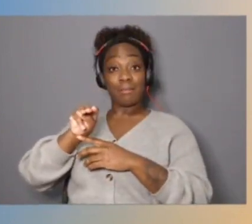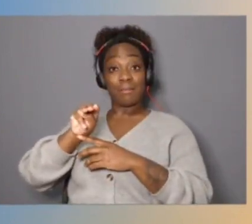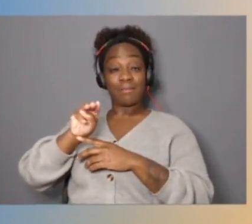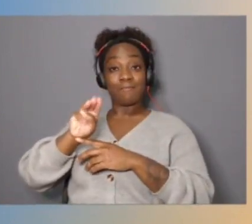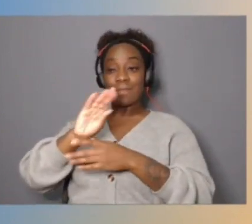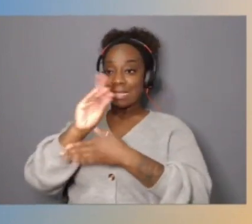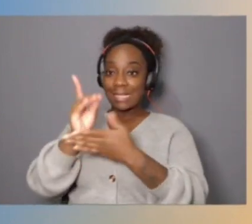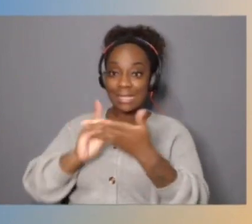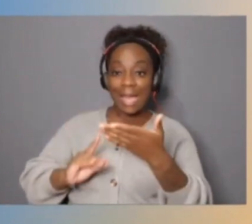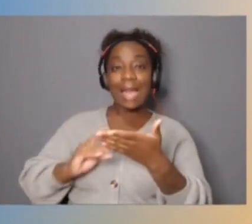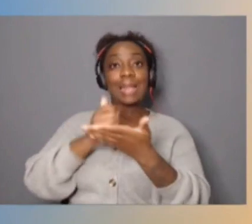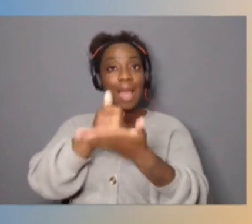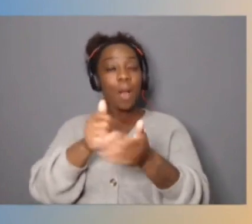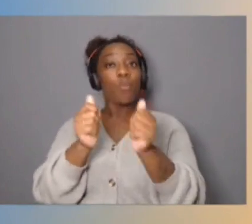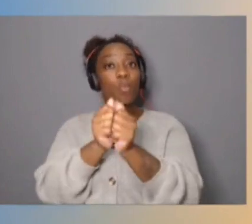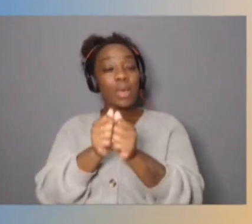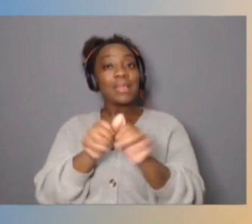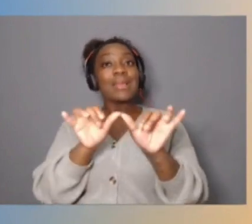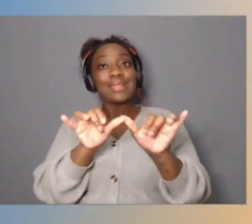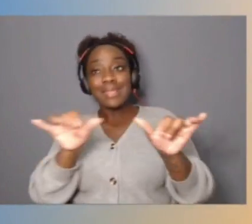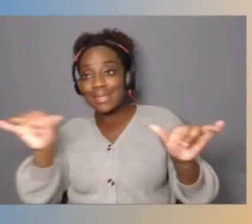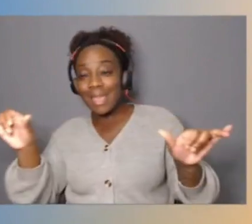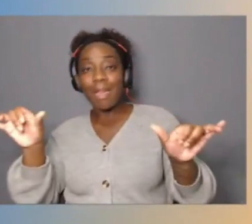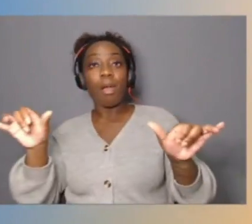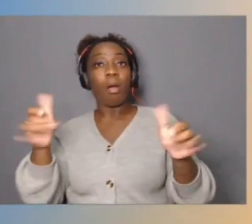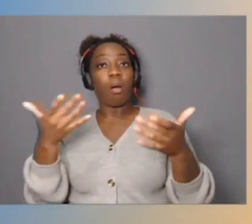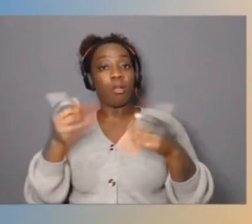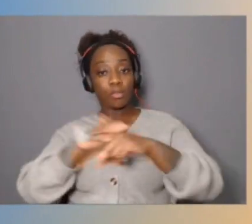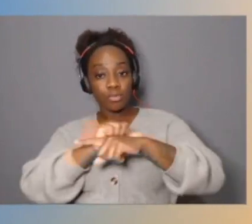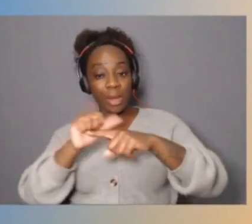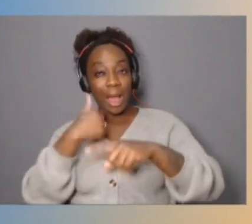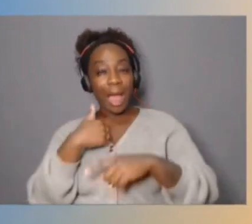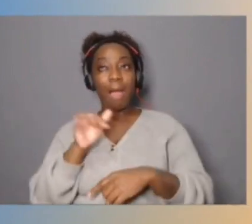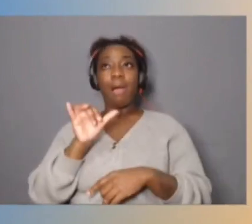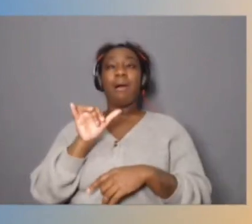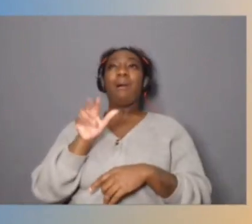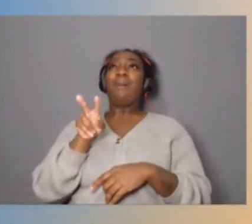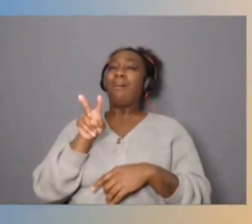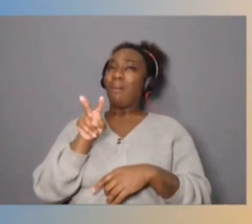That that was to me really interesting, really enlightening. And then I heard about this idea